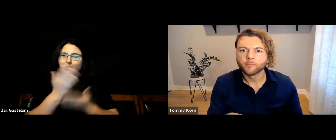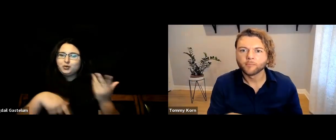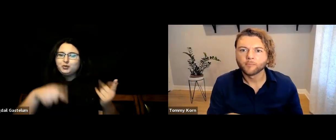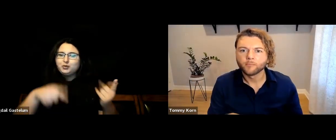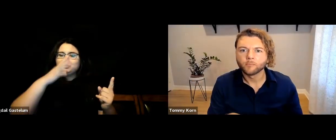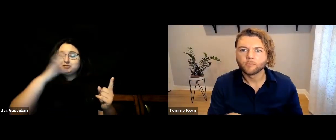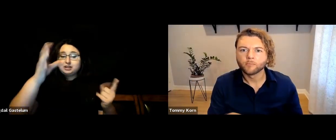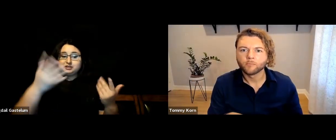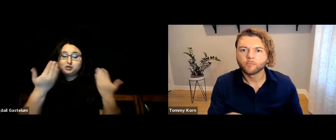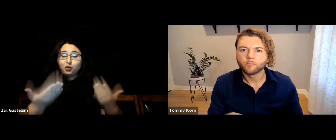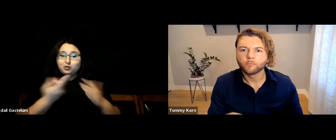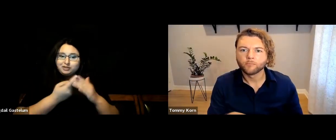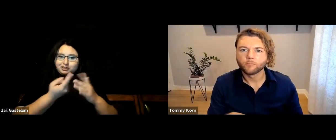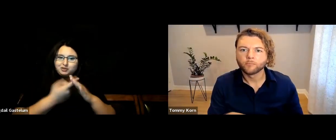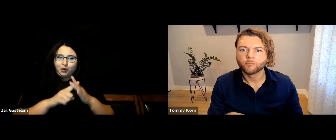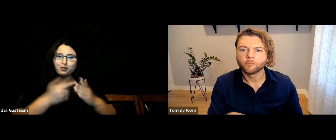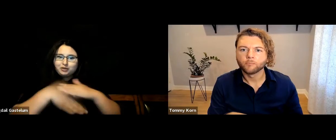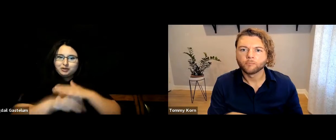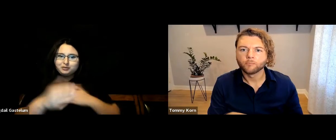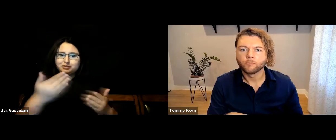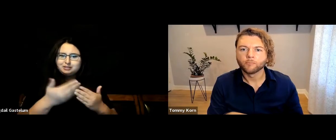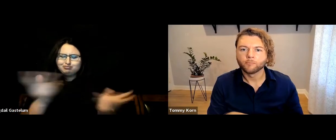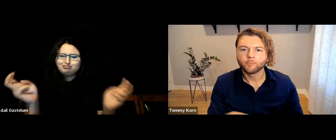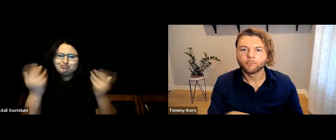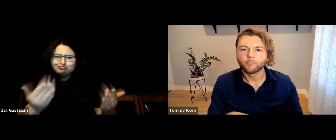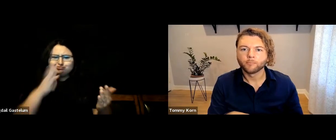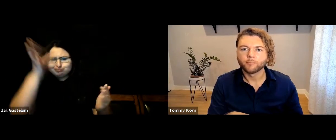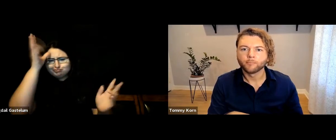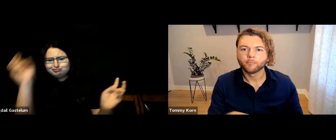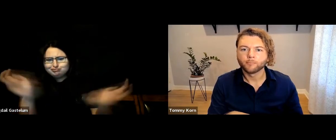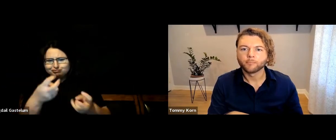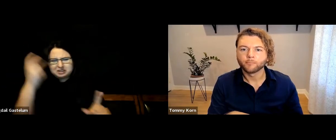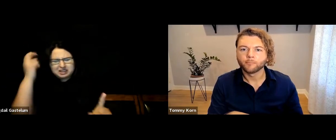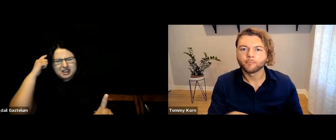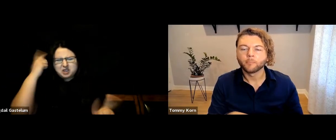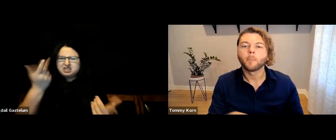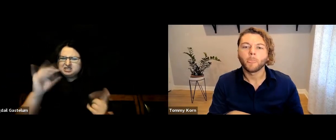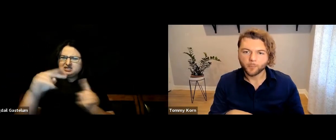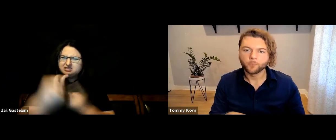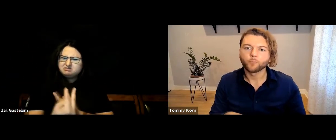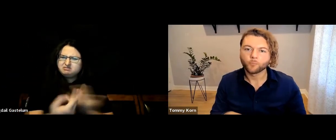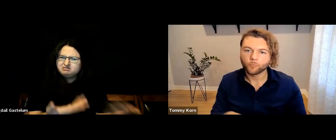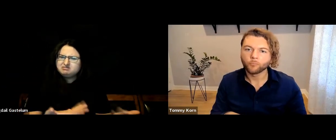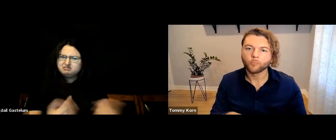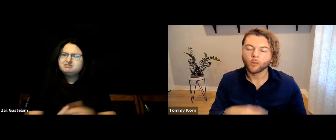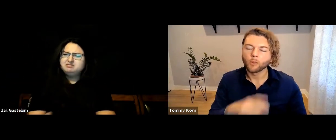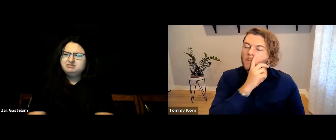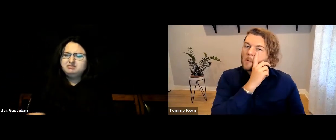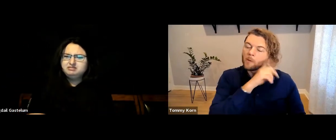[Bigdail] Some parents decide to give their child a cochlear implant (CI). What is your perspective on that?